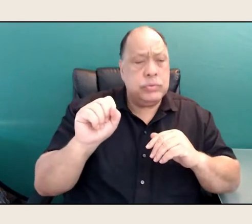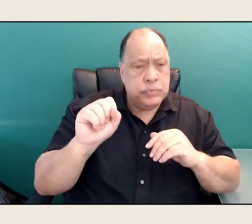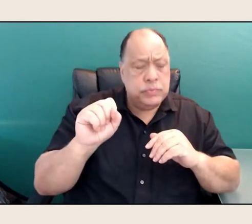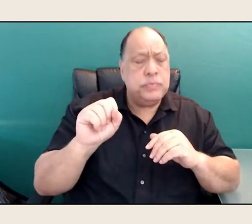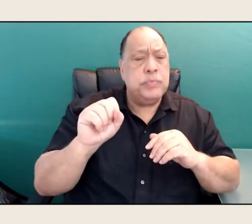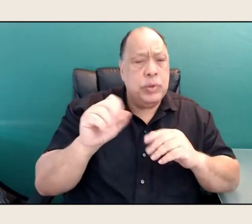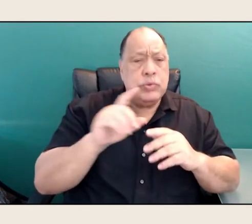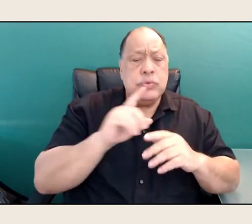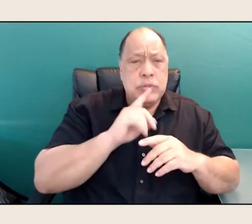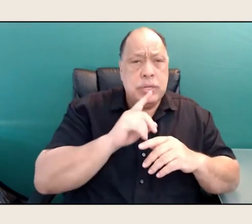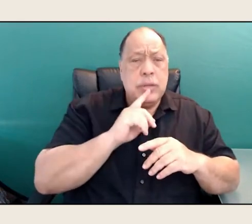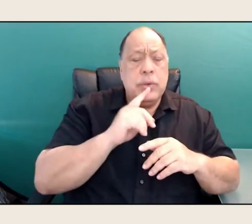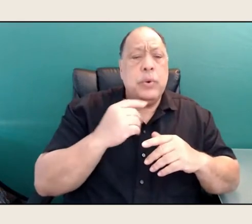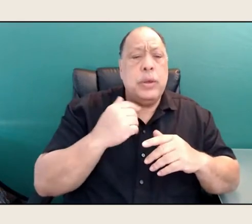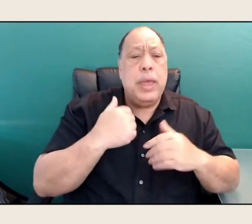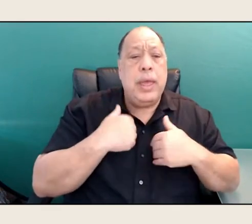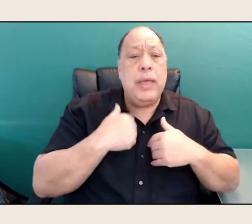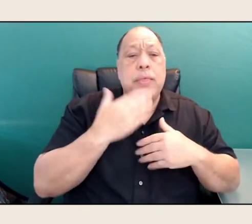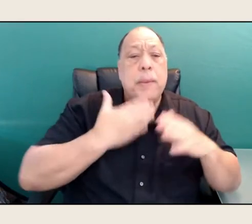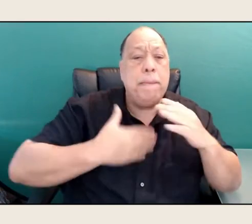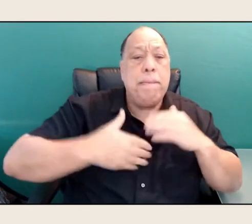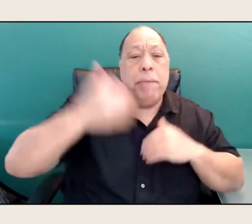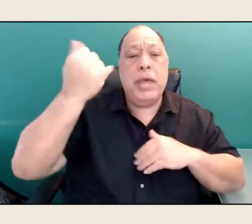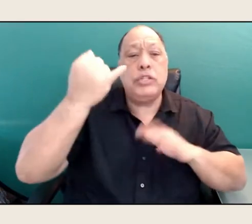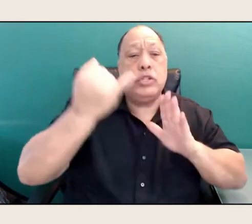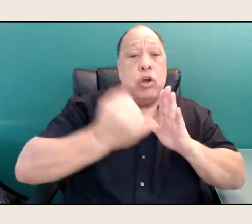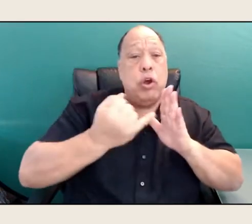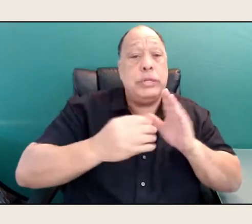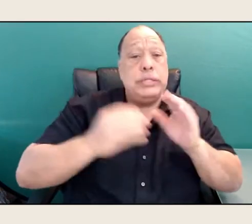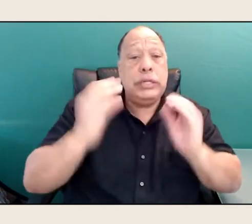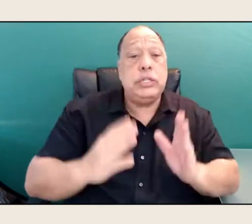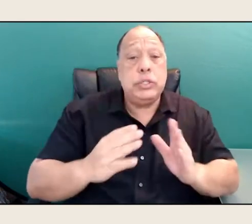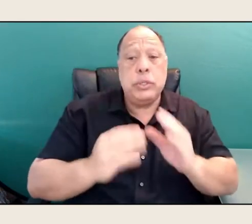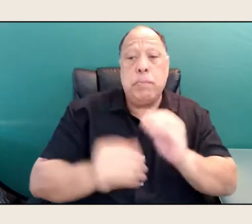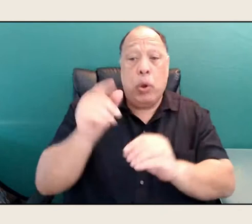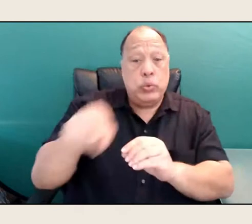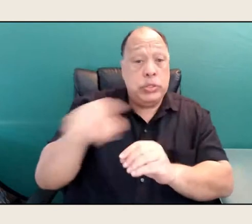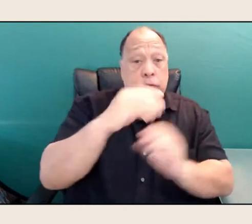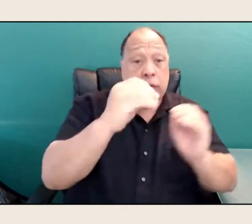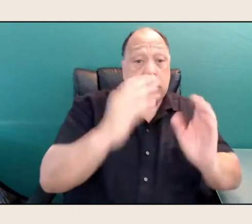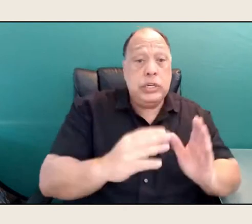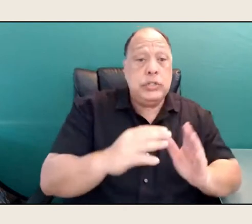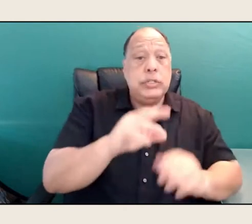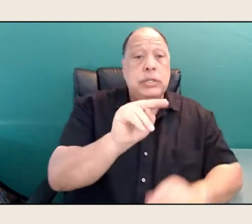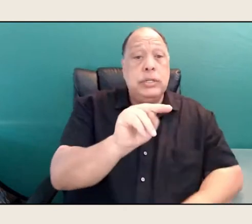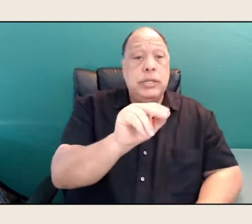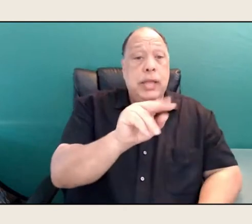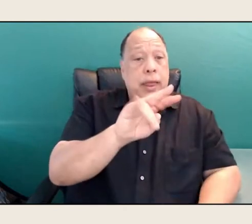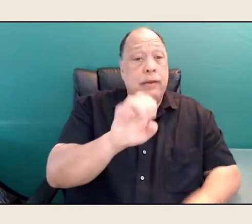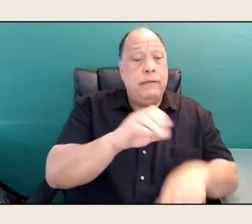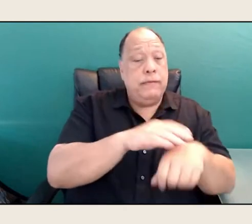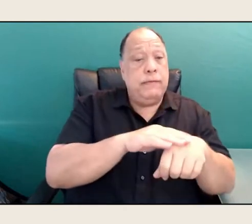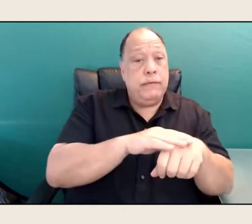arts teachers, most of them Native. And it was the first time many of us ever had Native teachers.